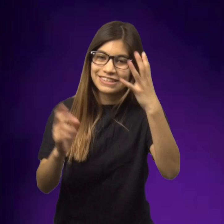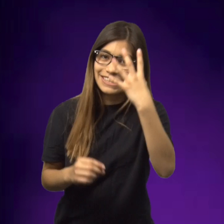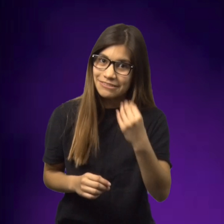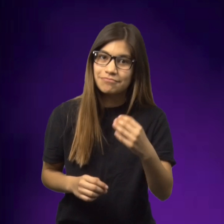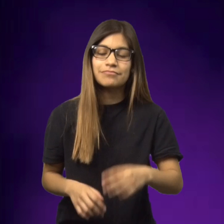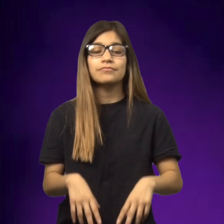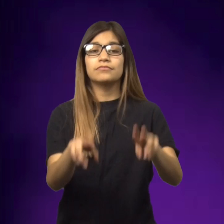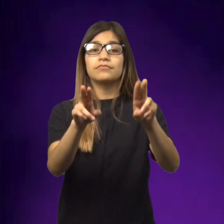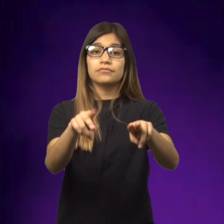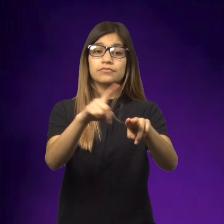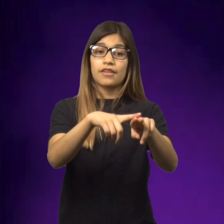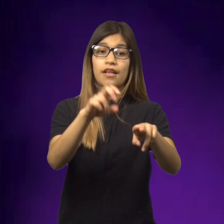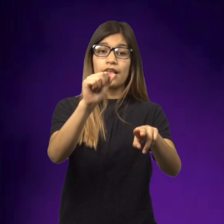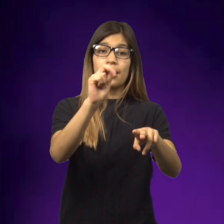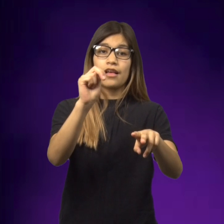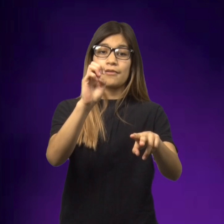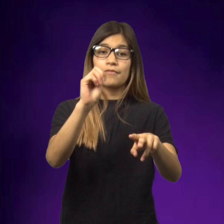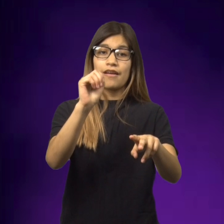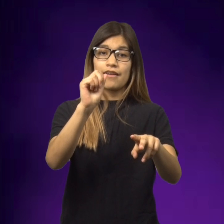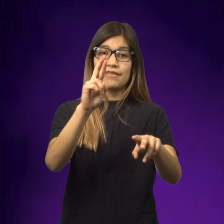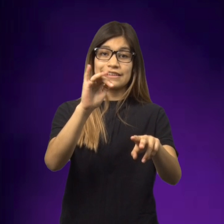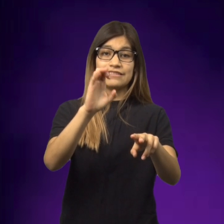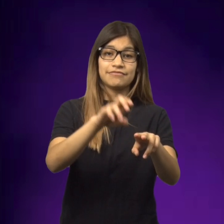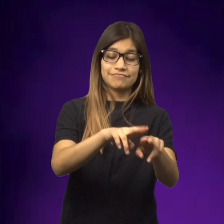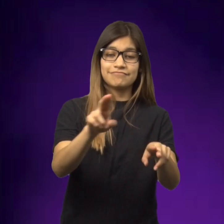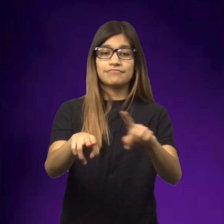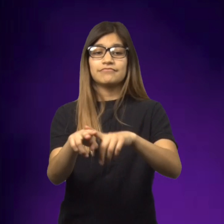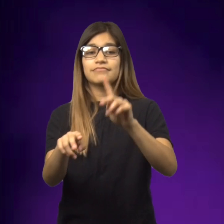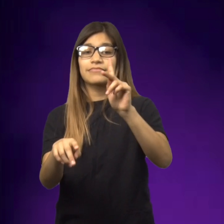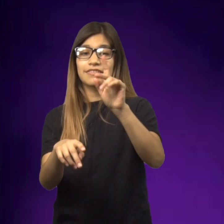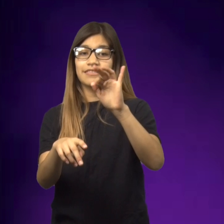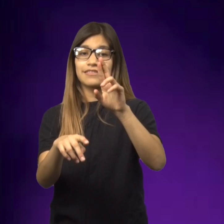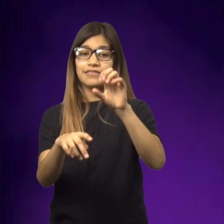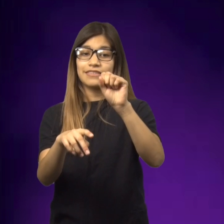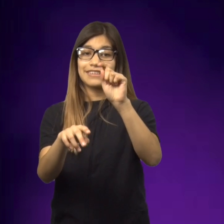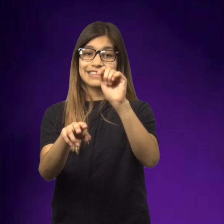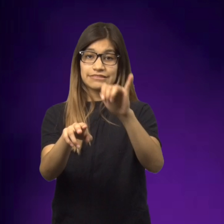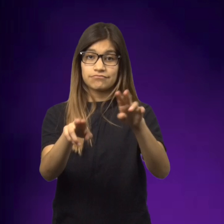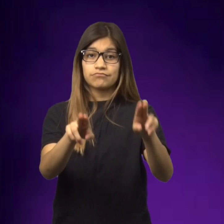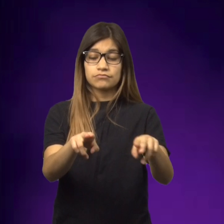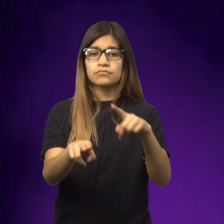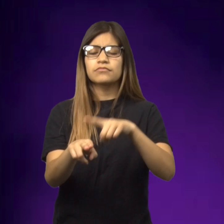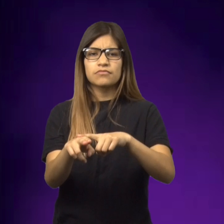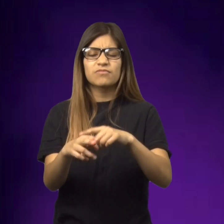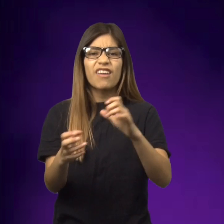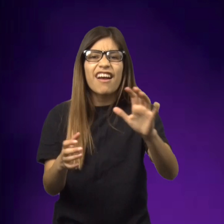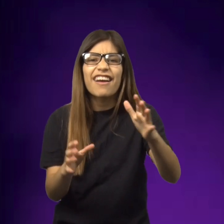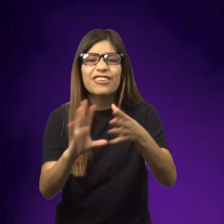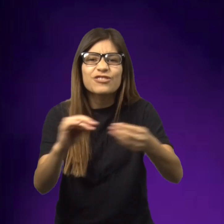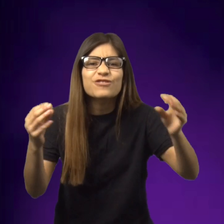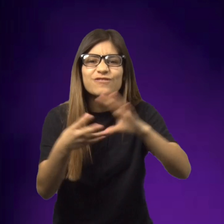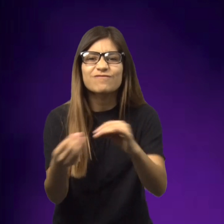One night, as they got ready to go to bed, Annemarie and Kirsti were laying in bed